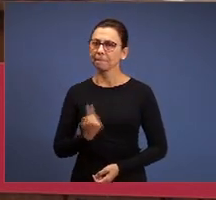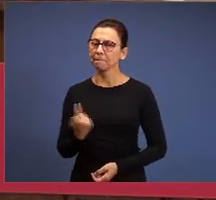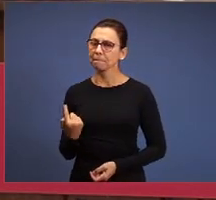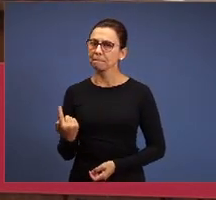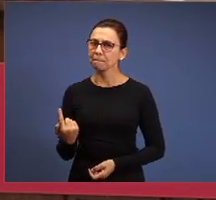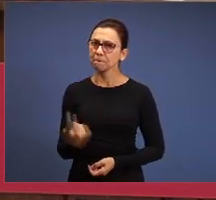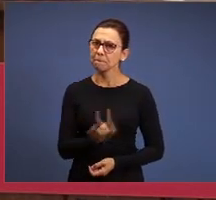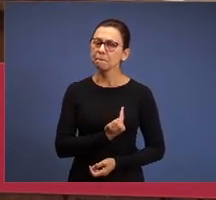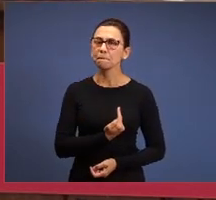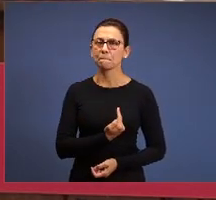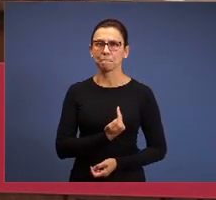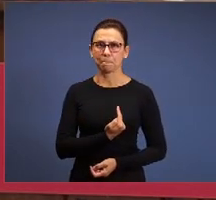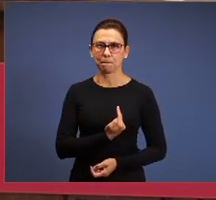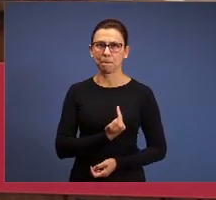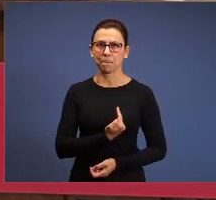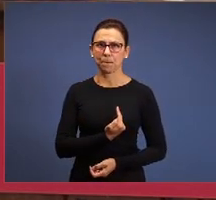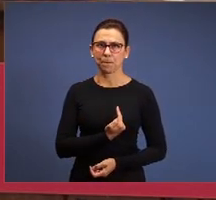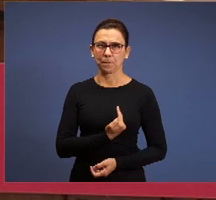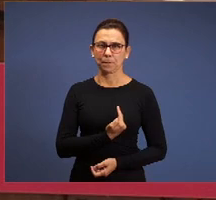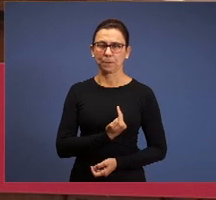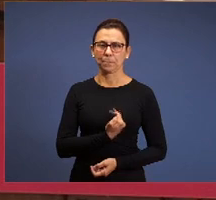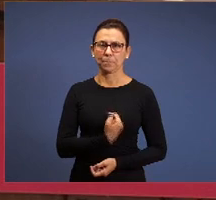who is coming to the letter’s study,